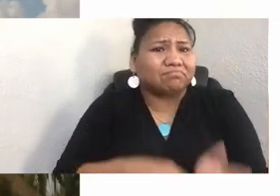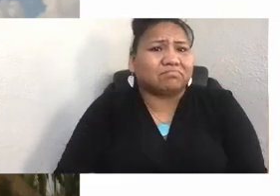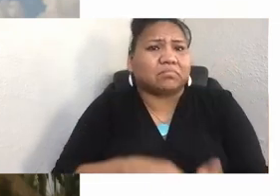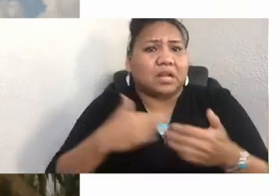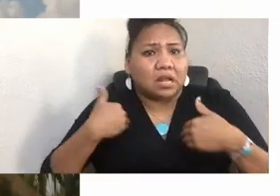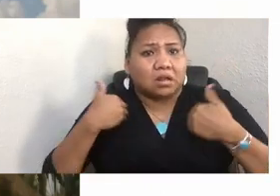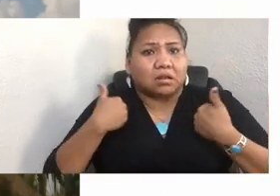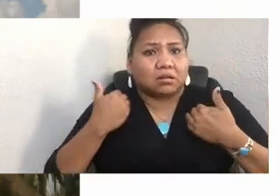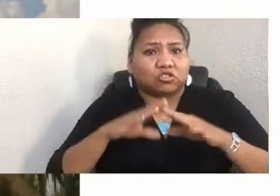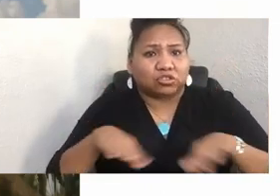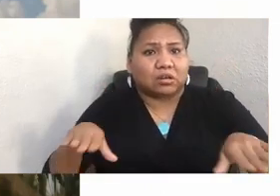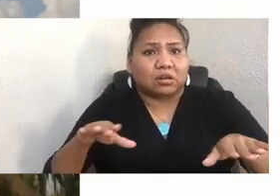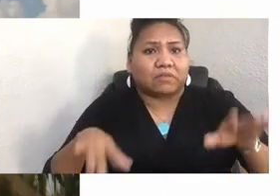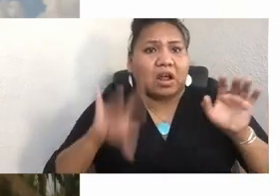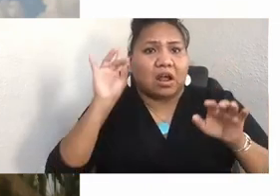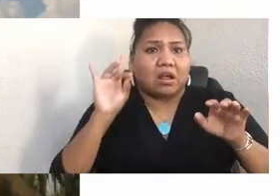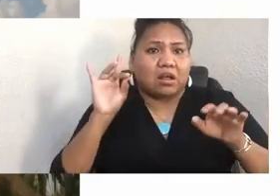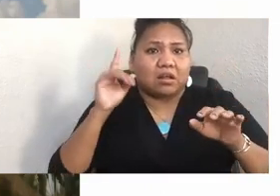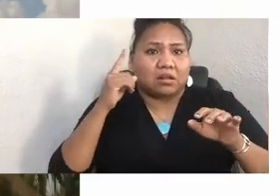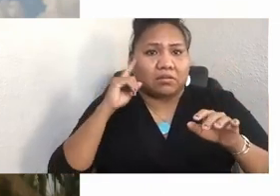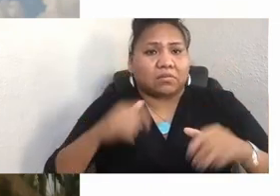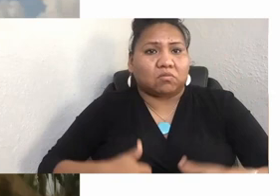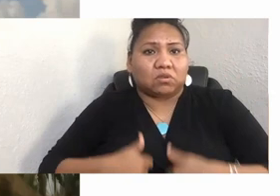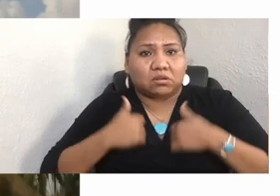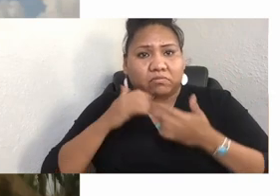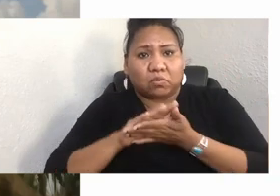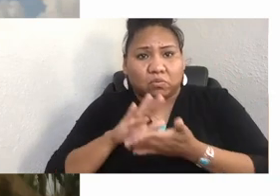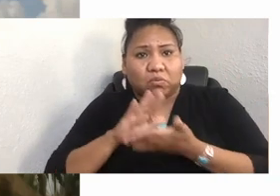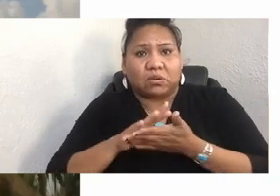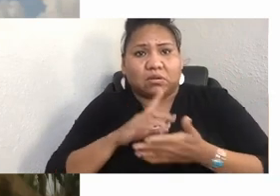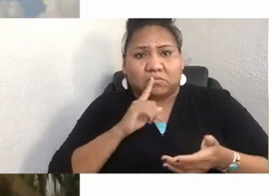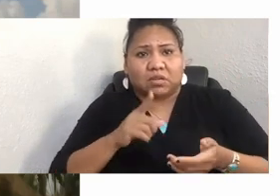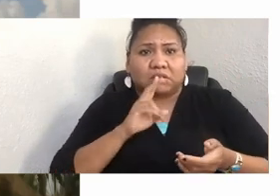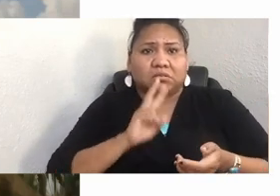was a toddler, barely able to walk. A very young age for a child to have